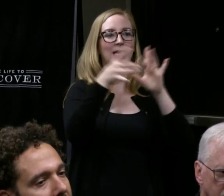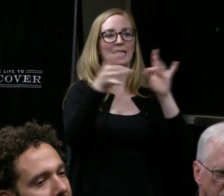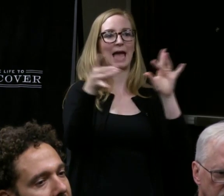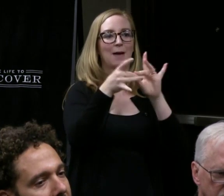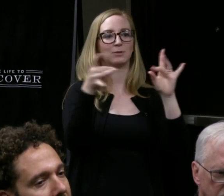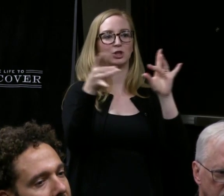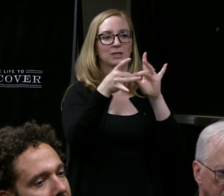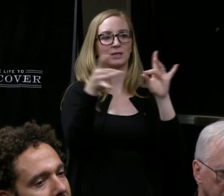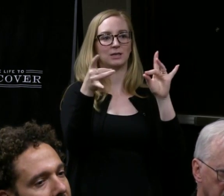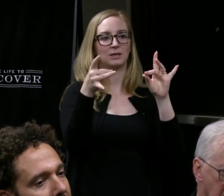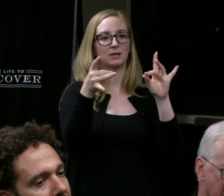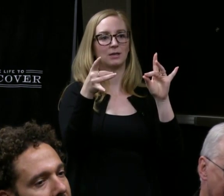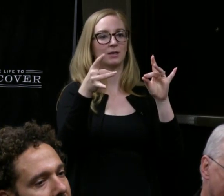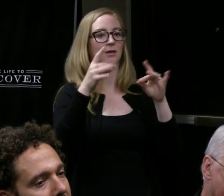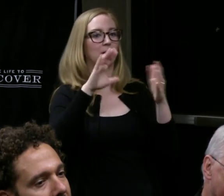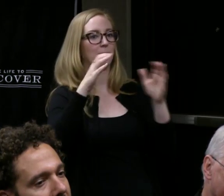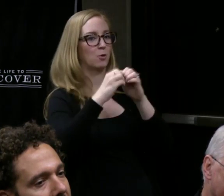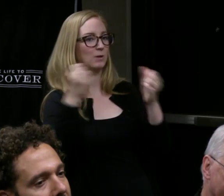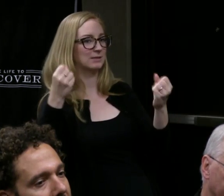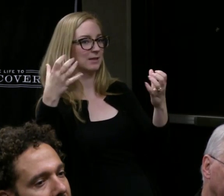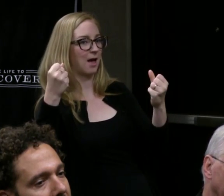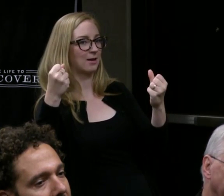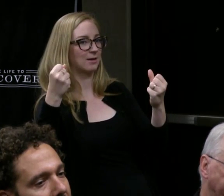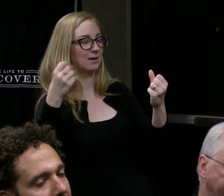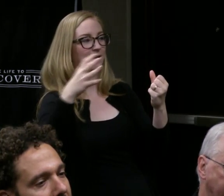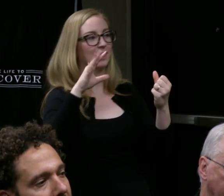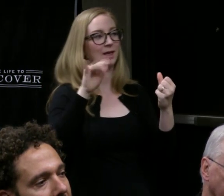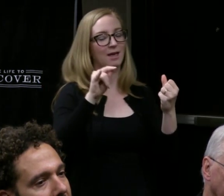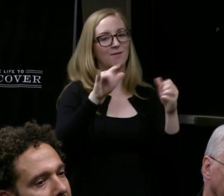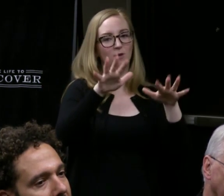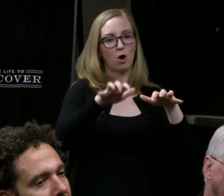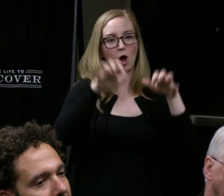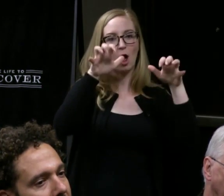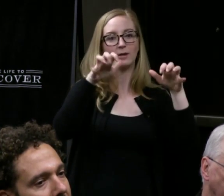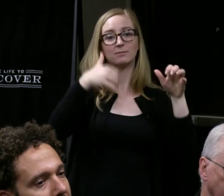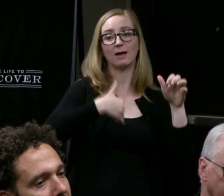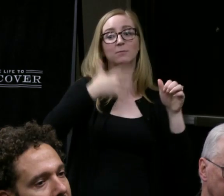and if audiences generally have expressed a preference for one or the other?